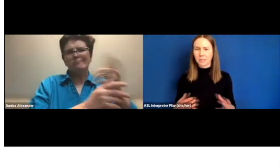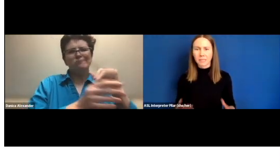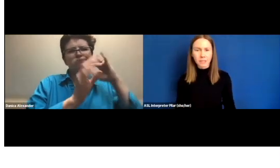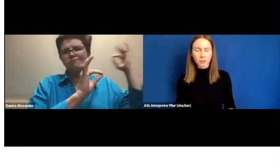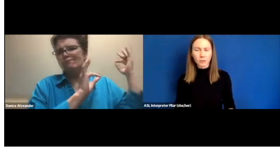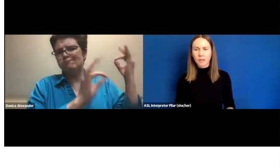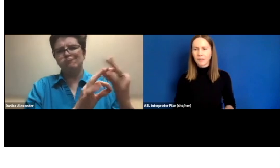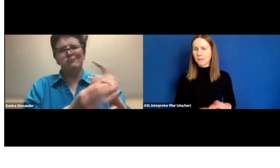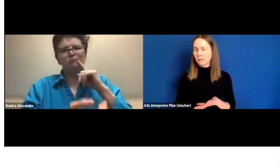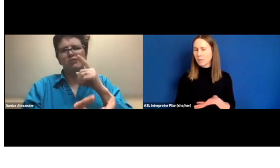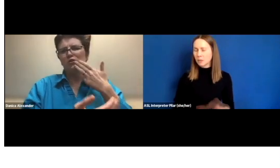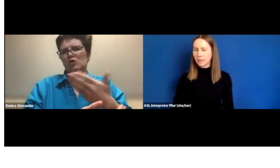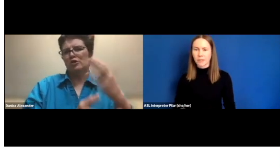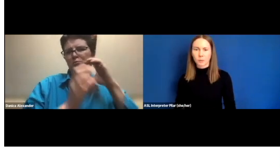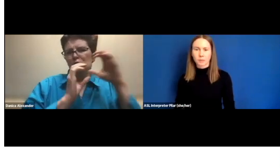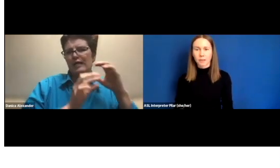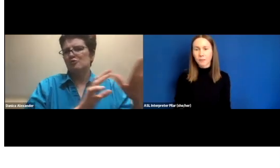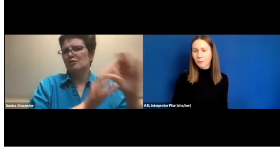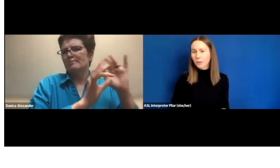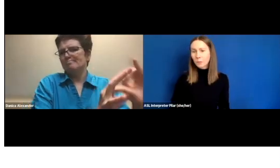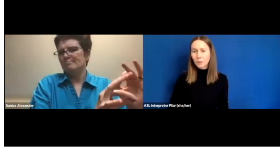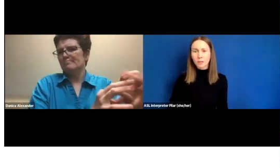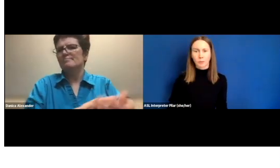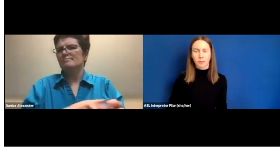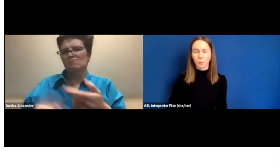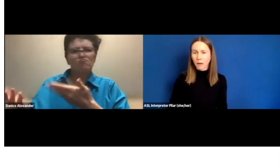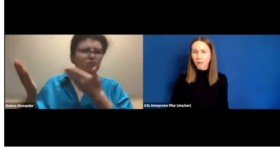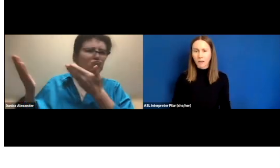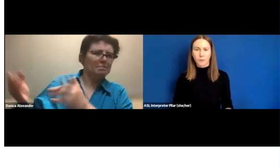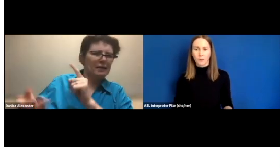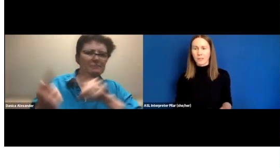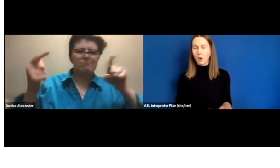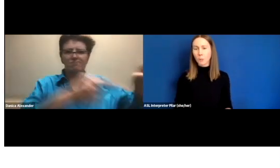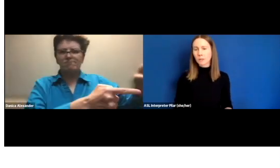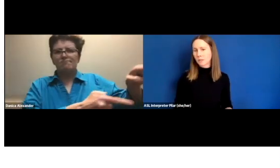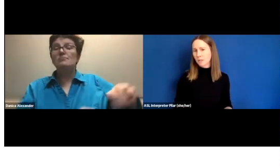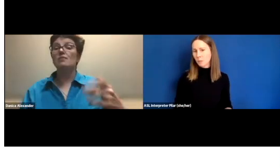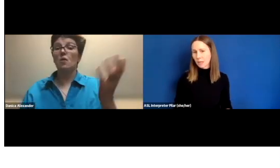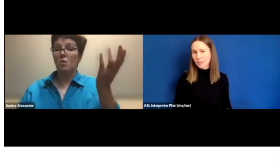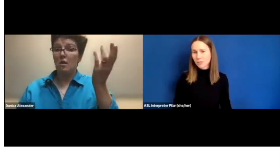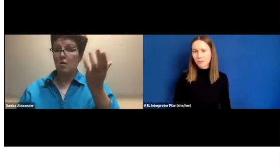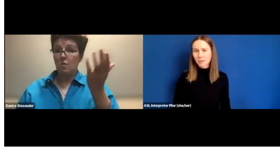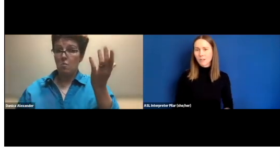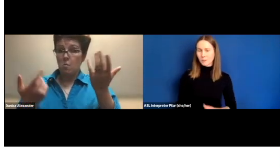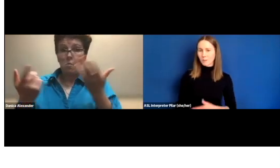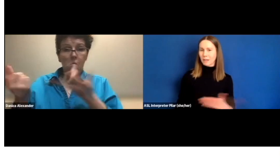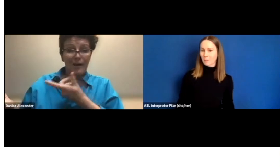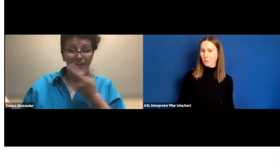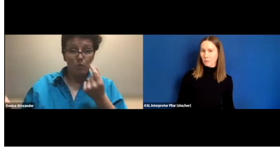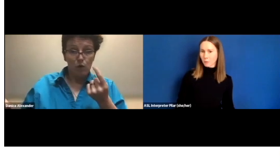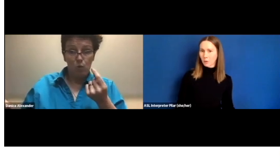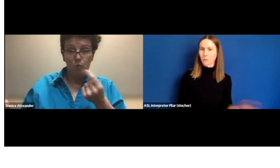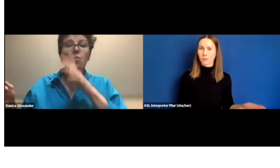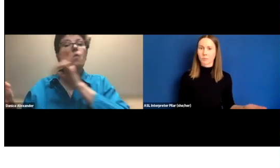advocating for one another, and maybe if one person bought a car, someone else was saying,